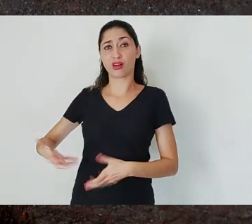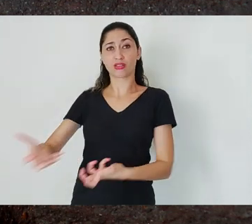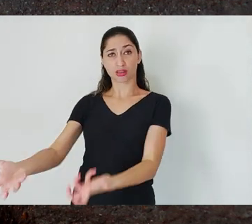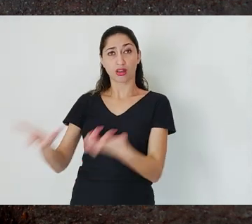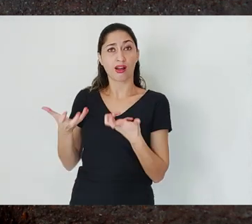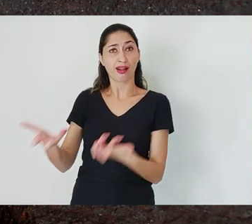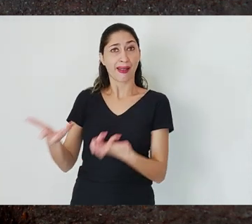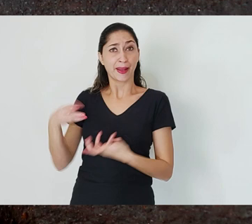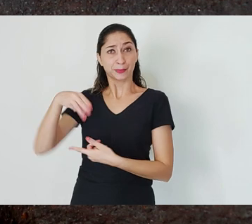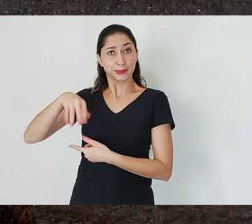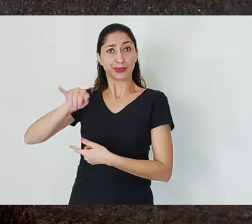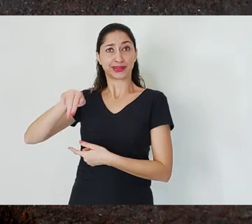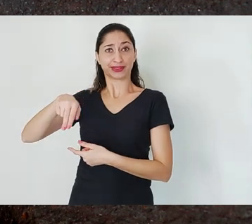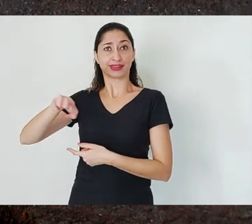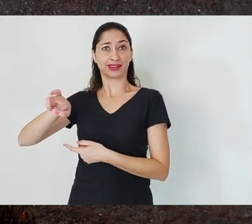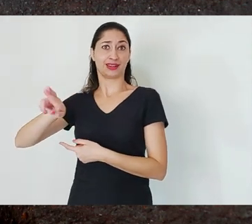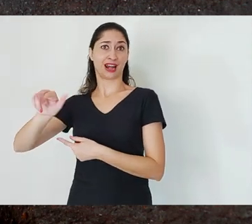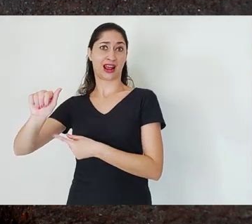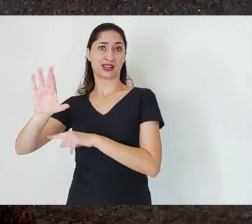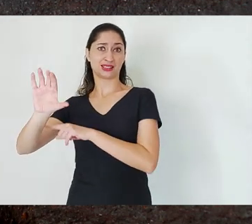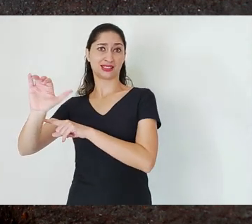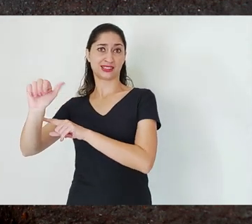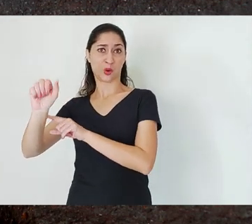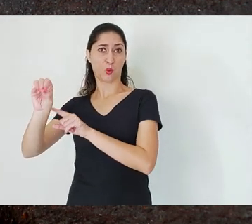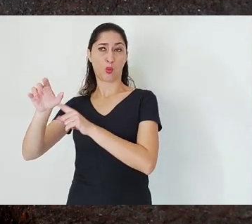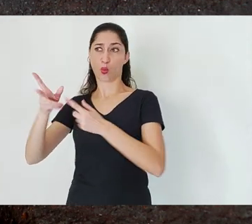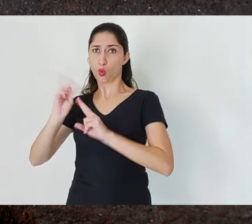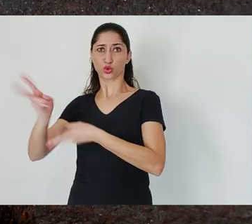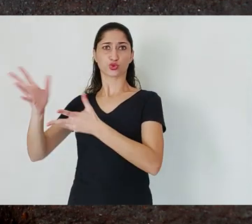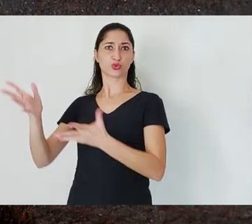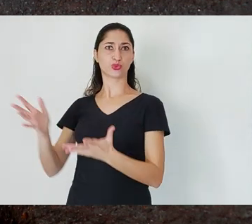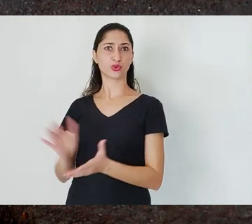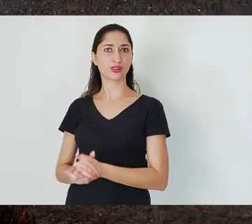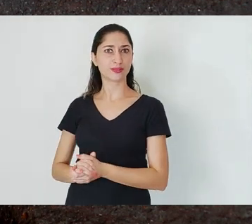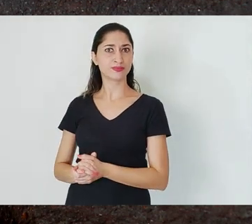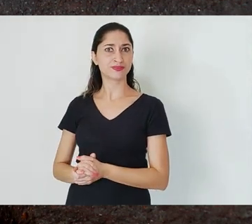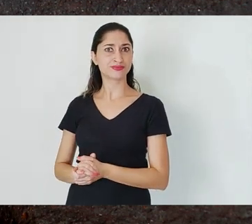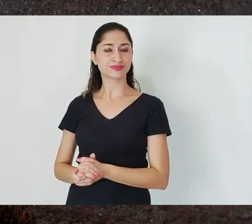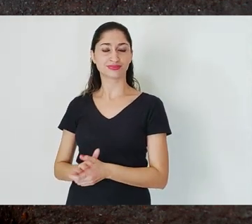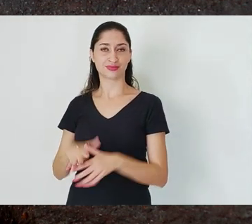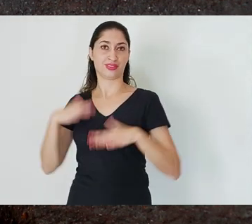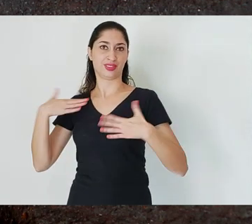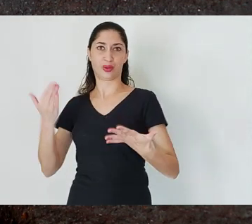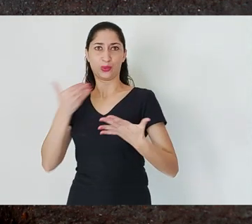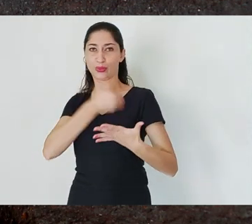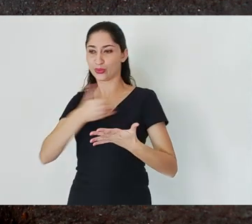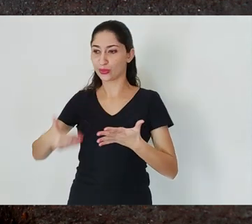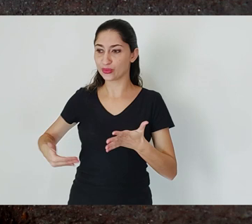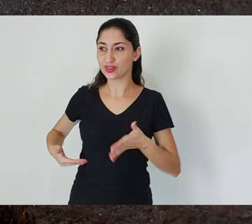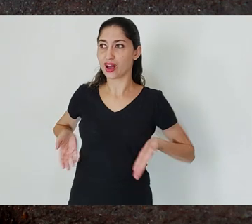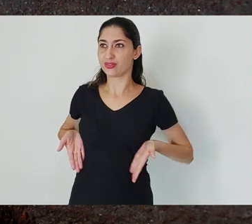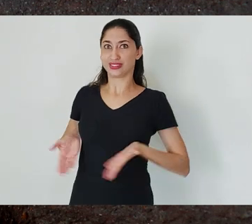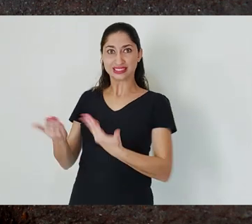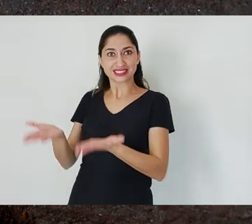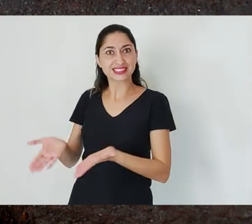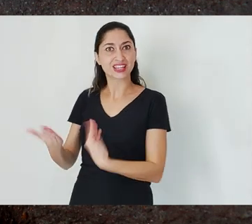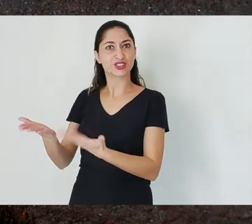the mining industry, including the help of the state agent, whose actual competence is to take care of the collective